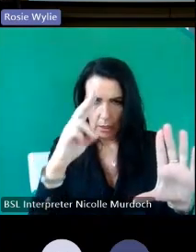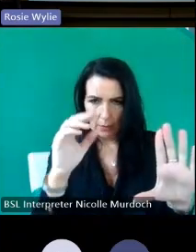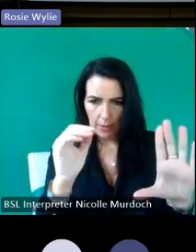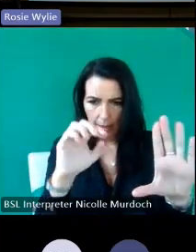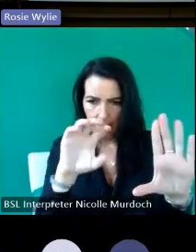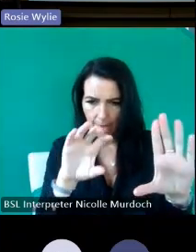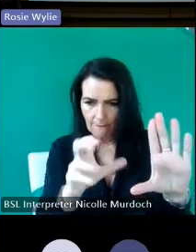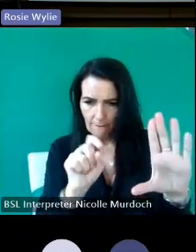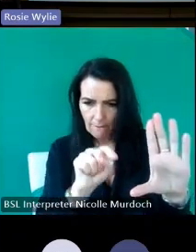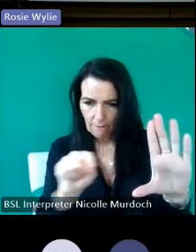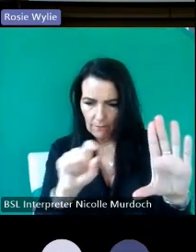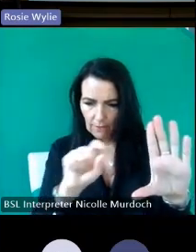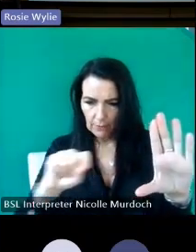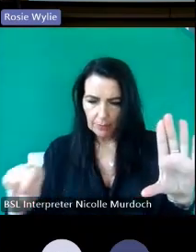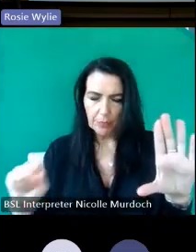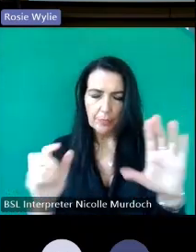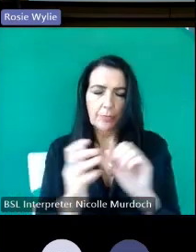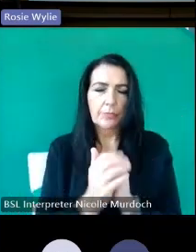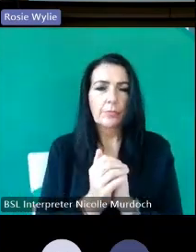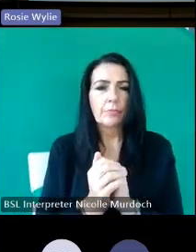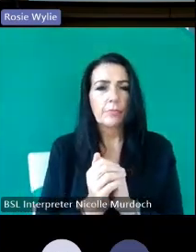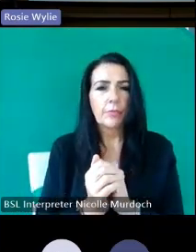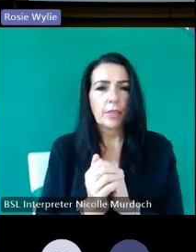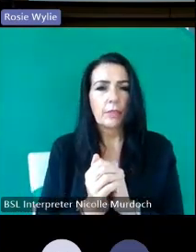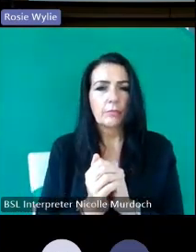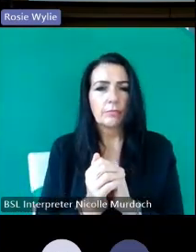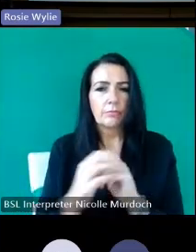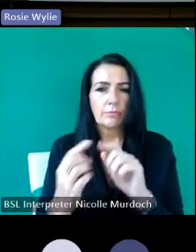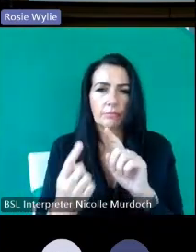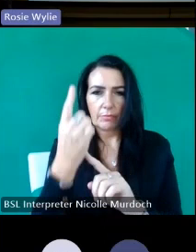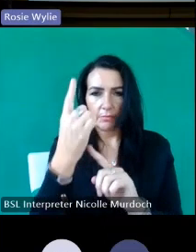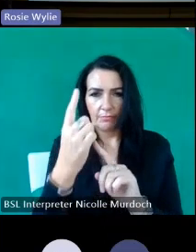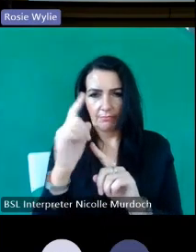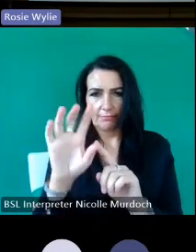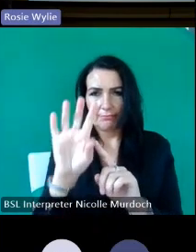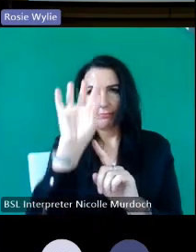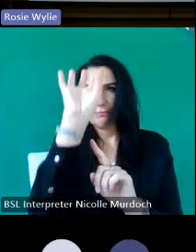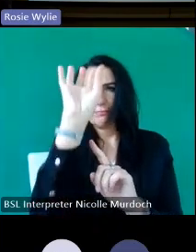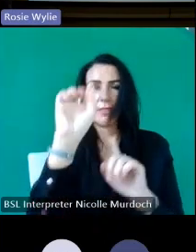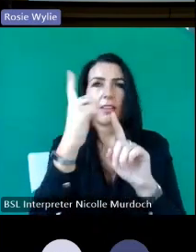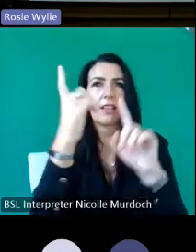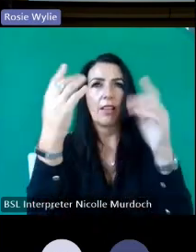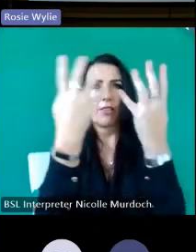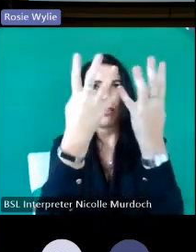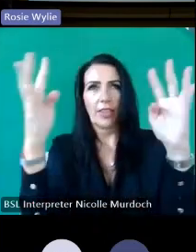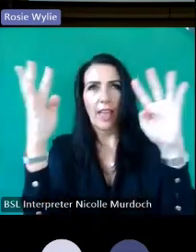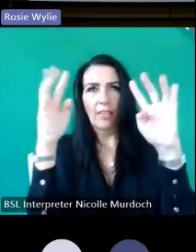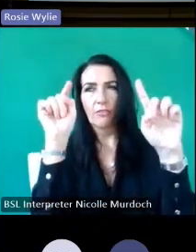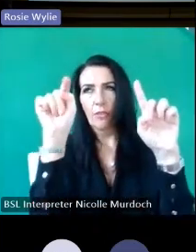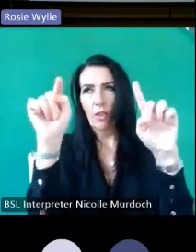and then up in the in the triforium the first Gallery around the Nave we might find the same